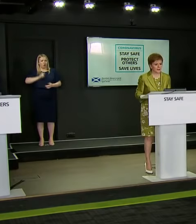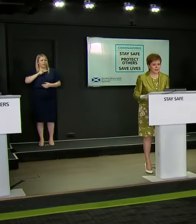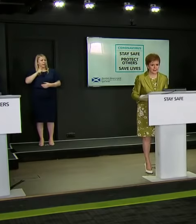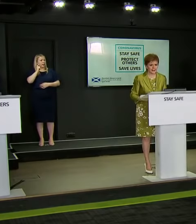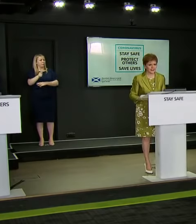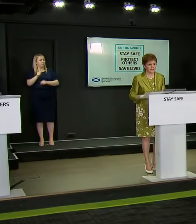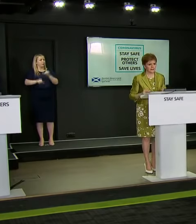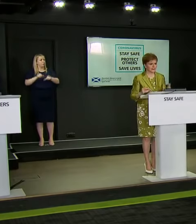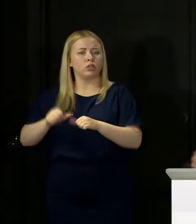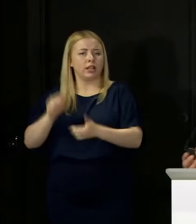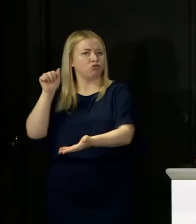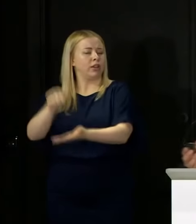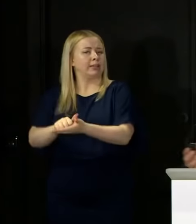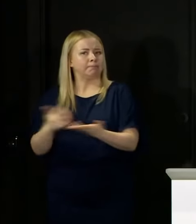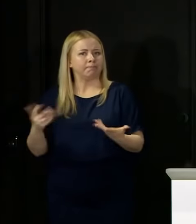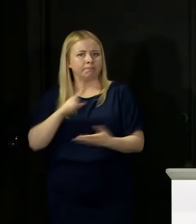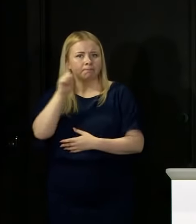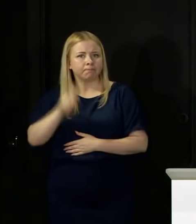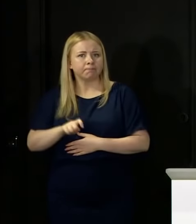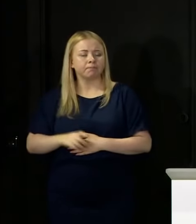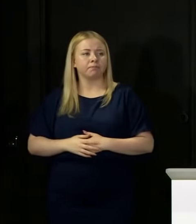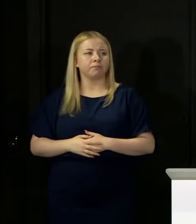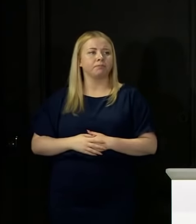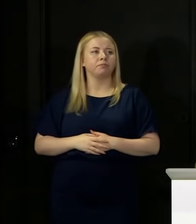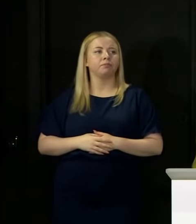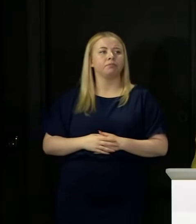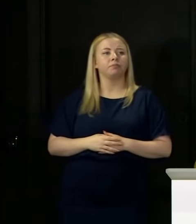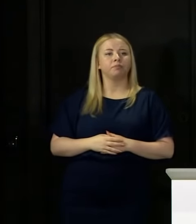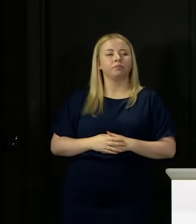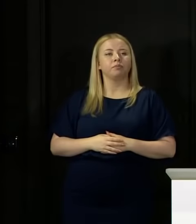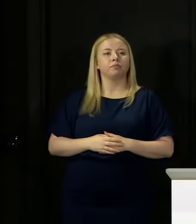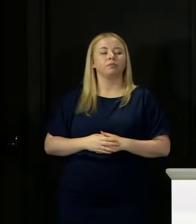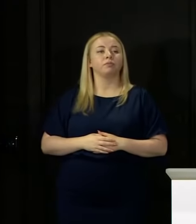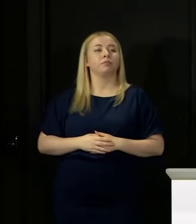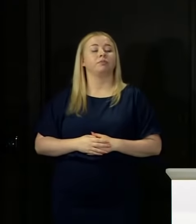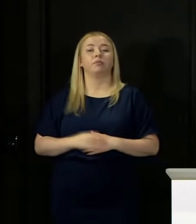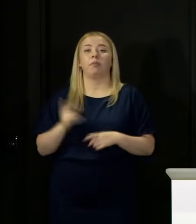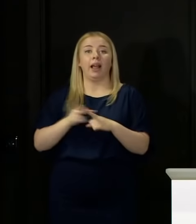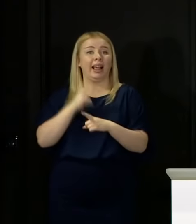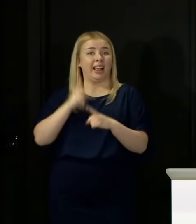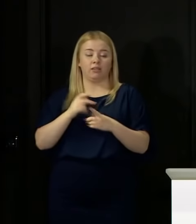Well again, I would reject absolutely any notion that teachers are being treated in